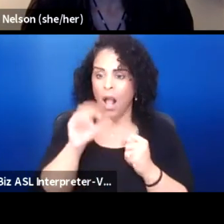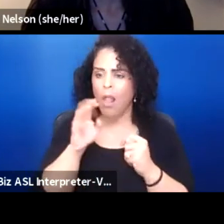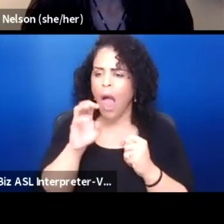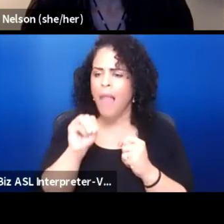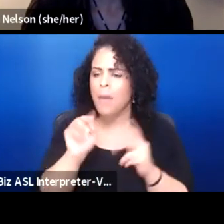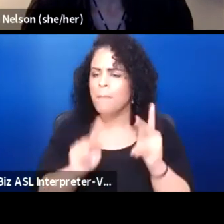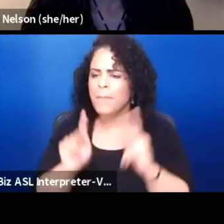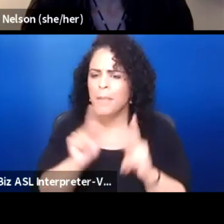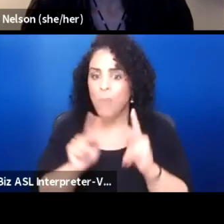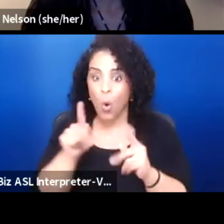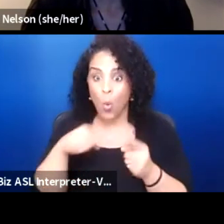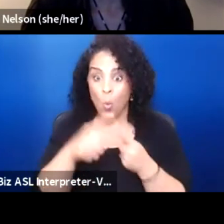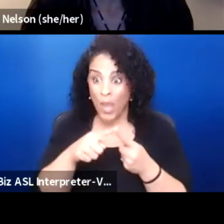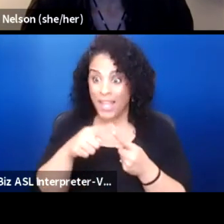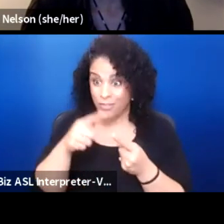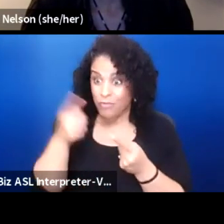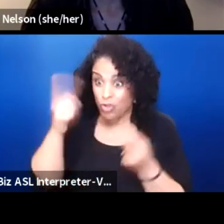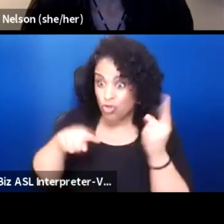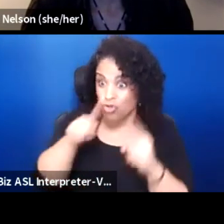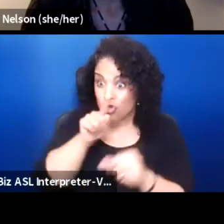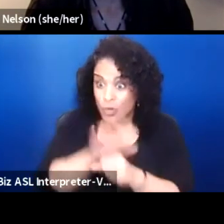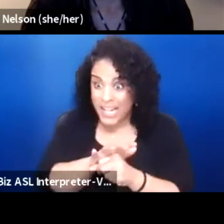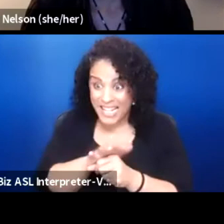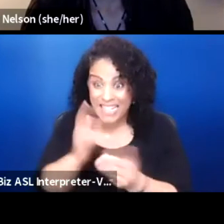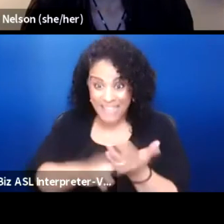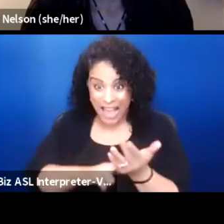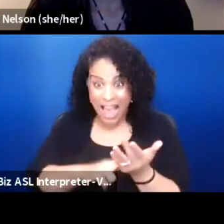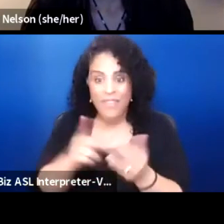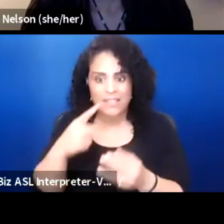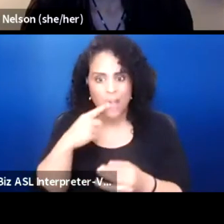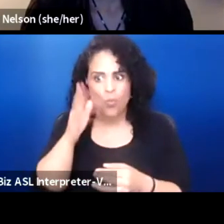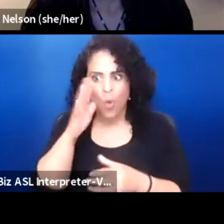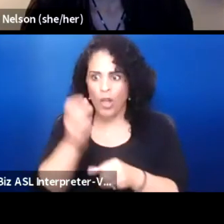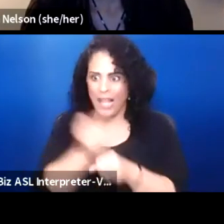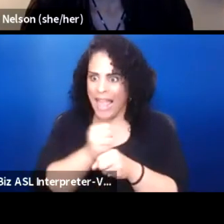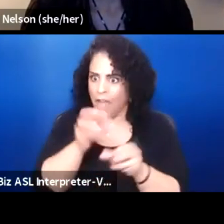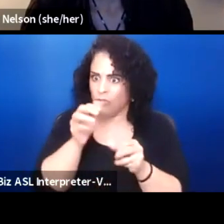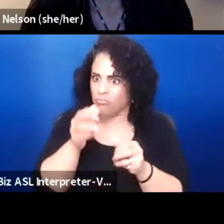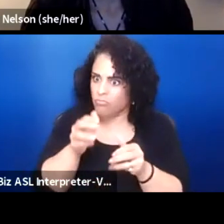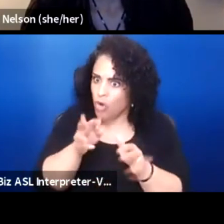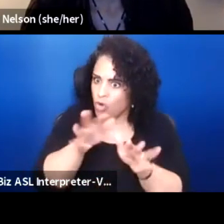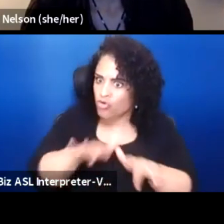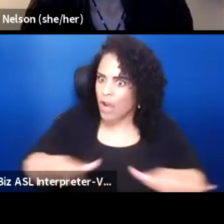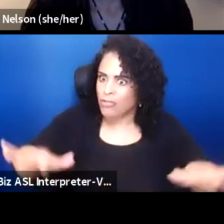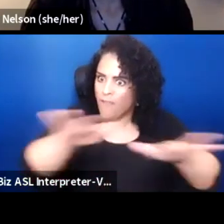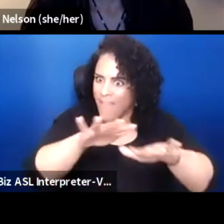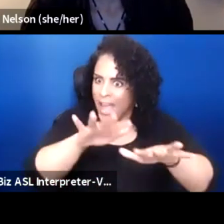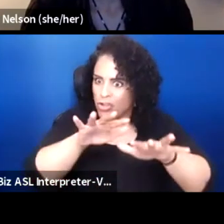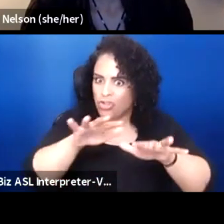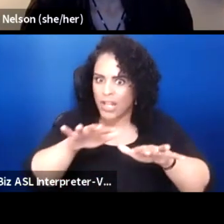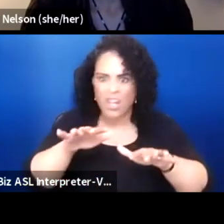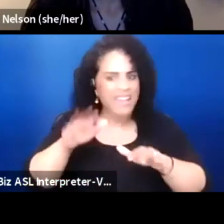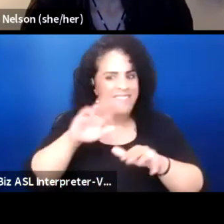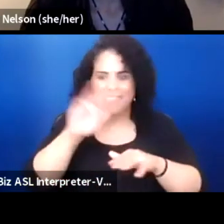when the treaties were signed, we were told that we would get a reservation. Well, the reservation never appeared but we were shipped down, our village was burned down